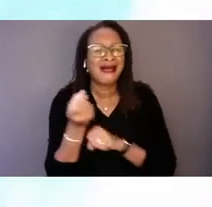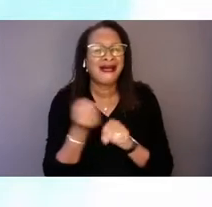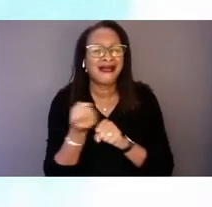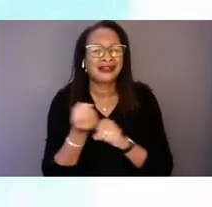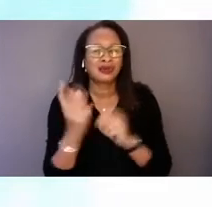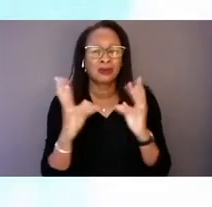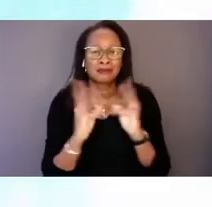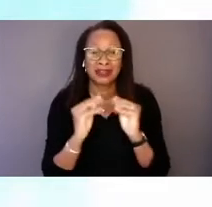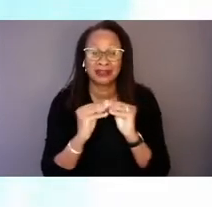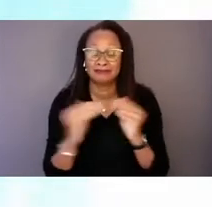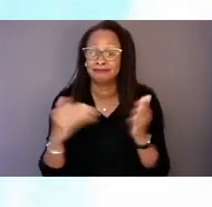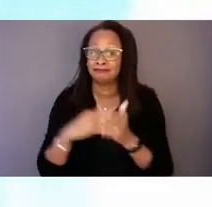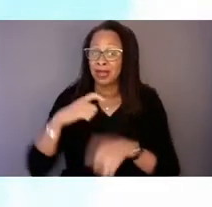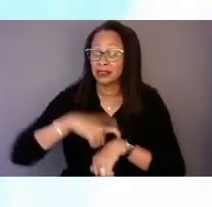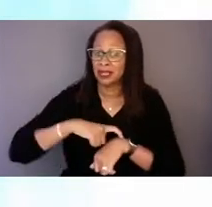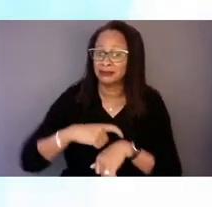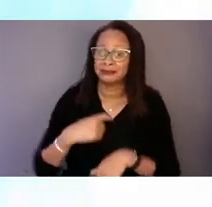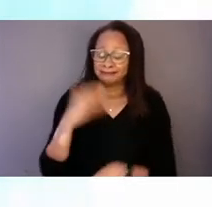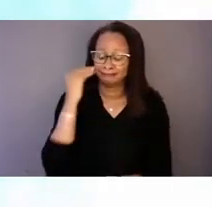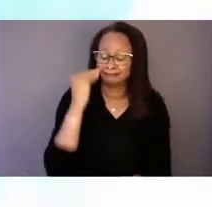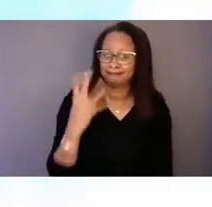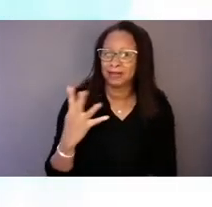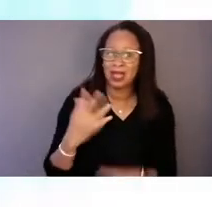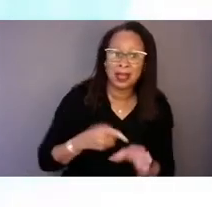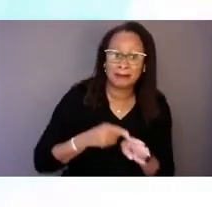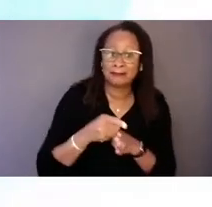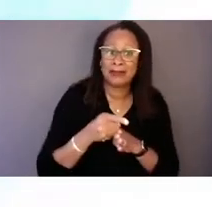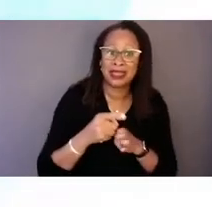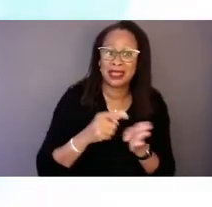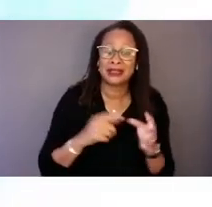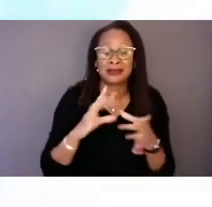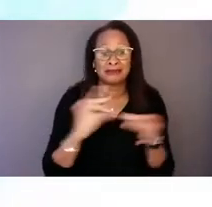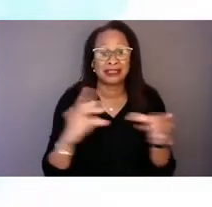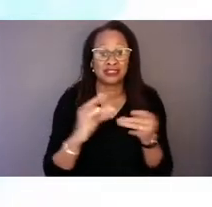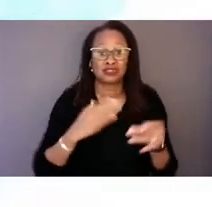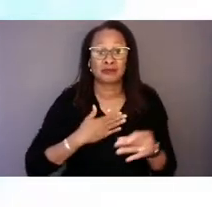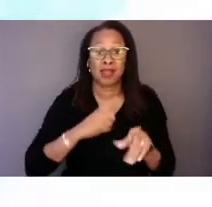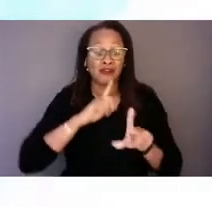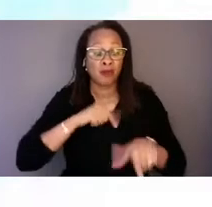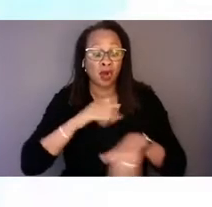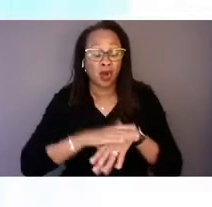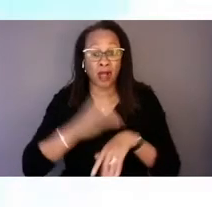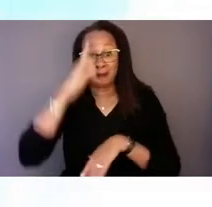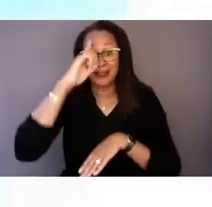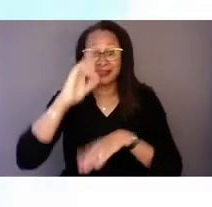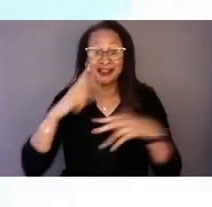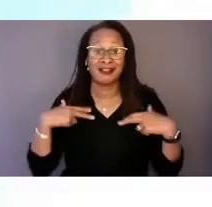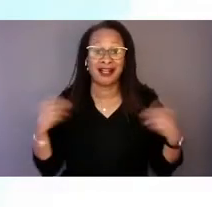I said the main message of my report on mental health is that culture counts.